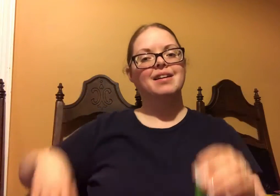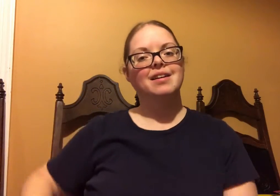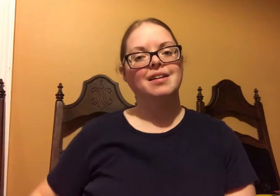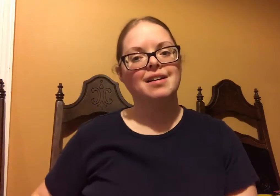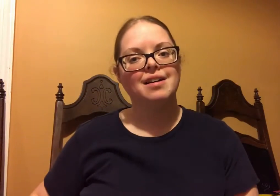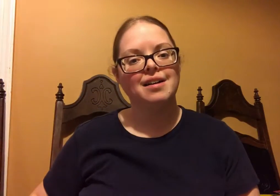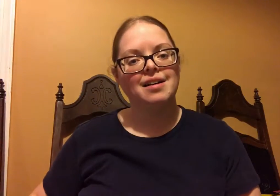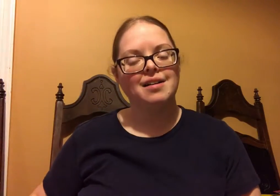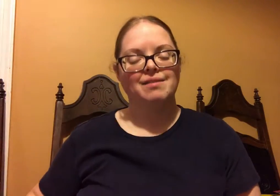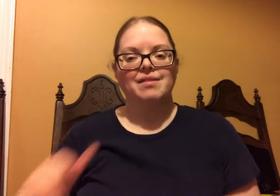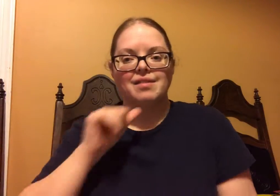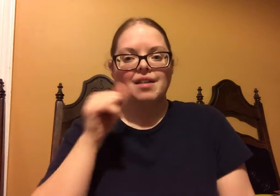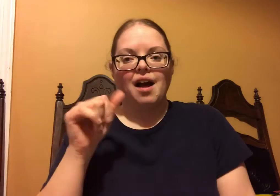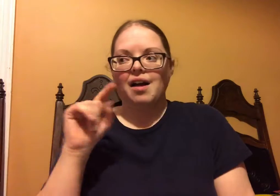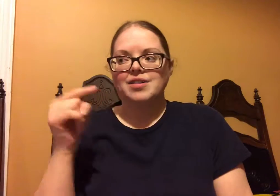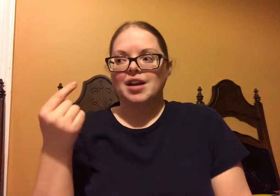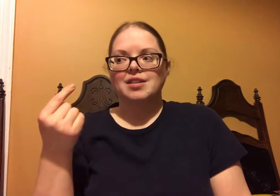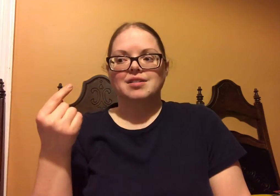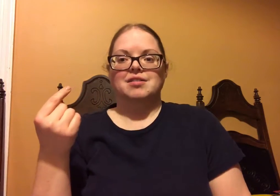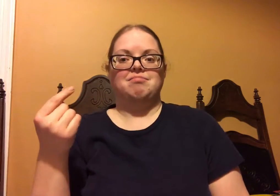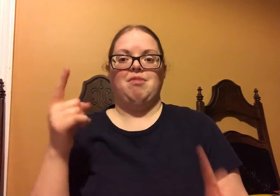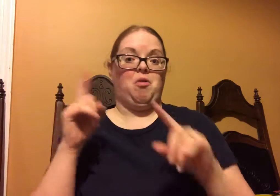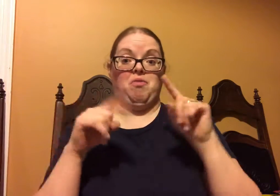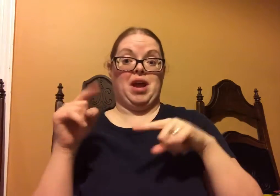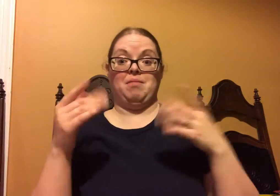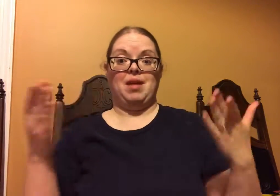that it grew from.